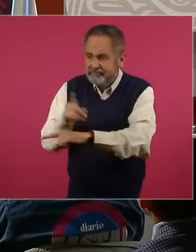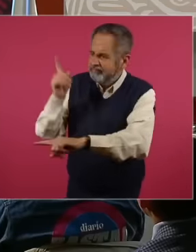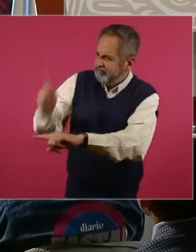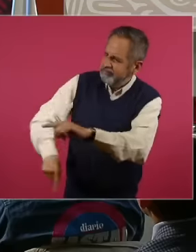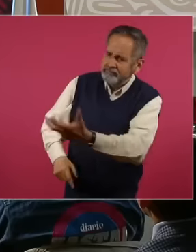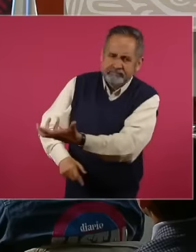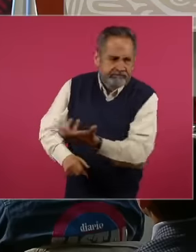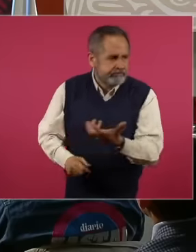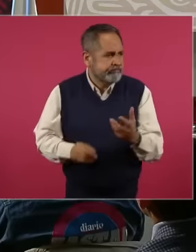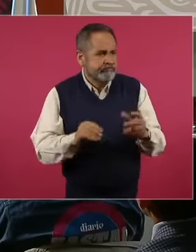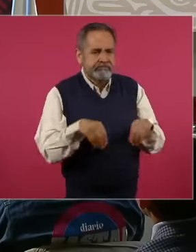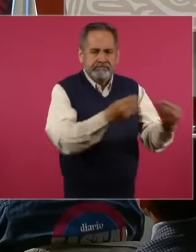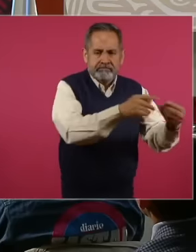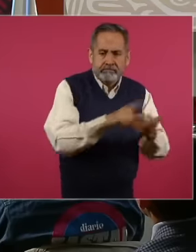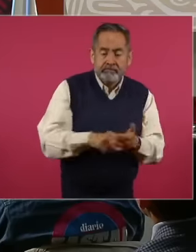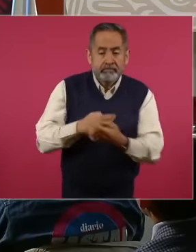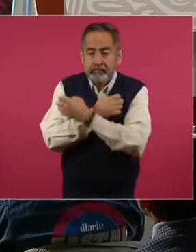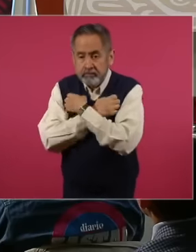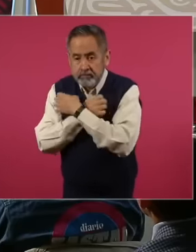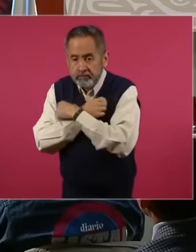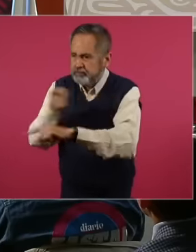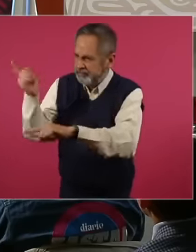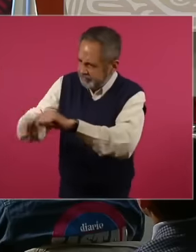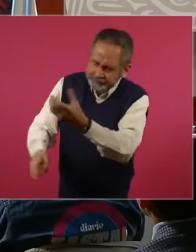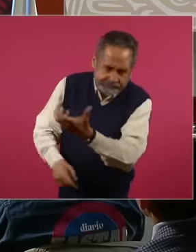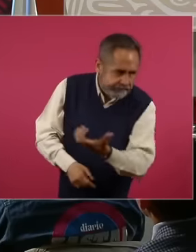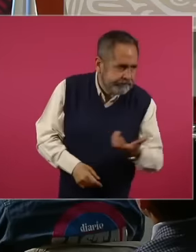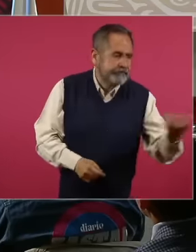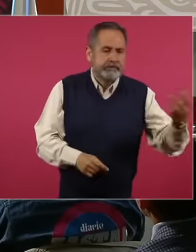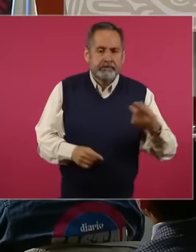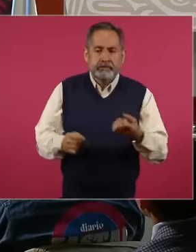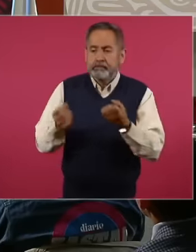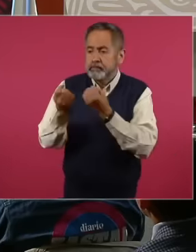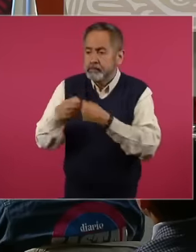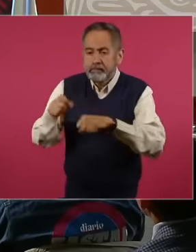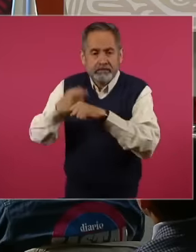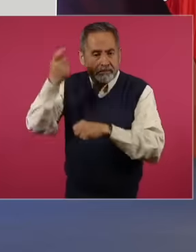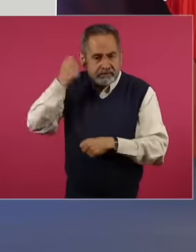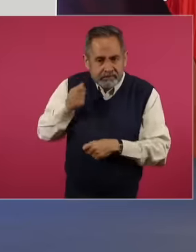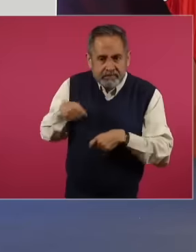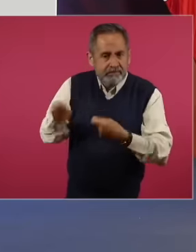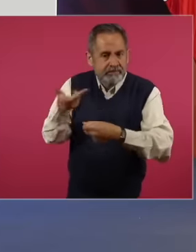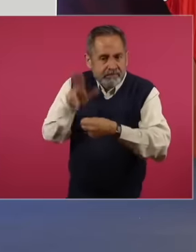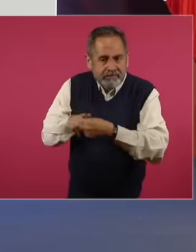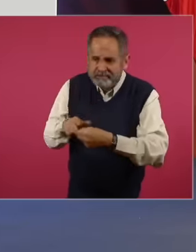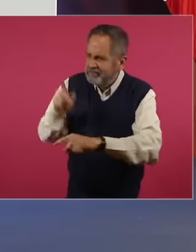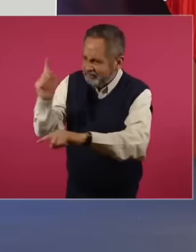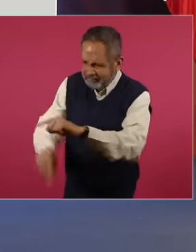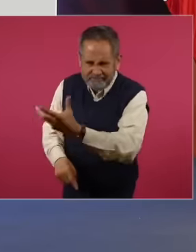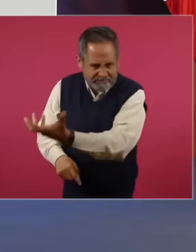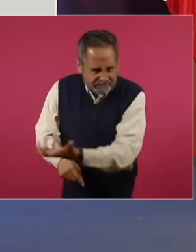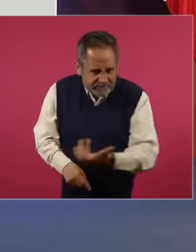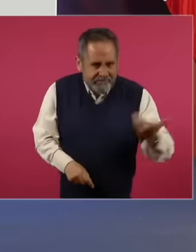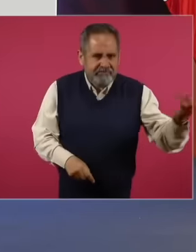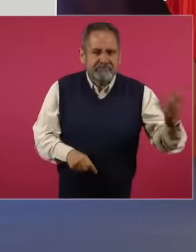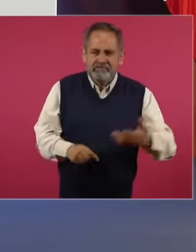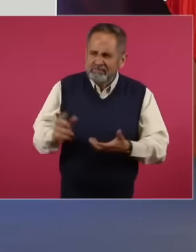privatization of education, social security and communications, as well as reform